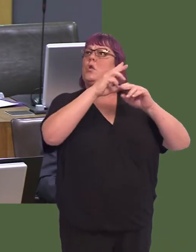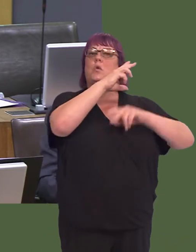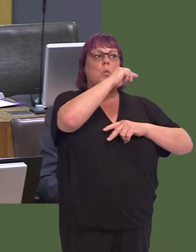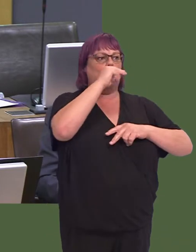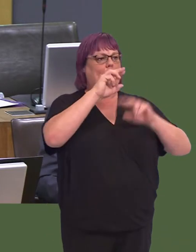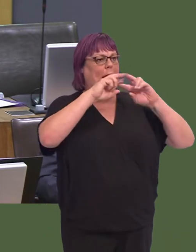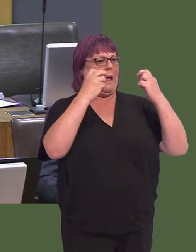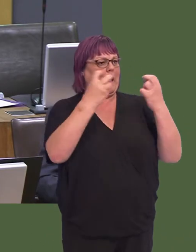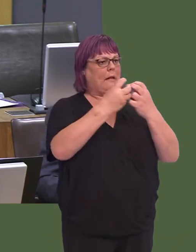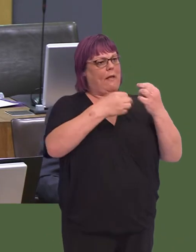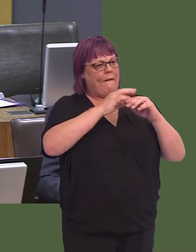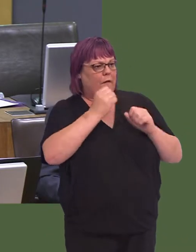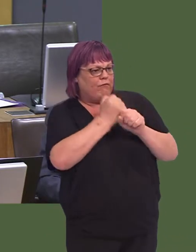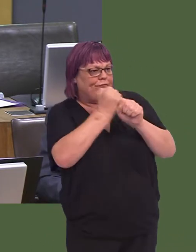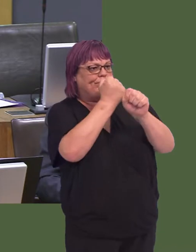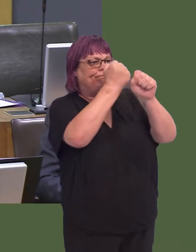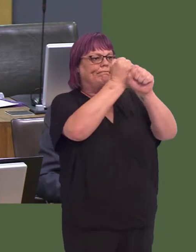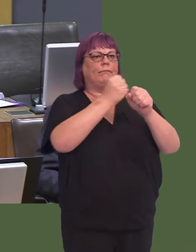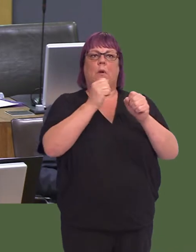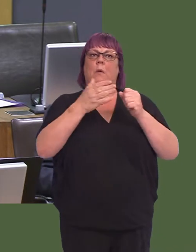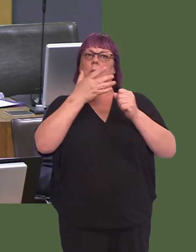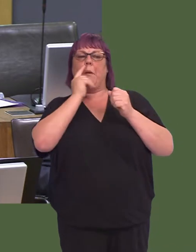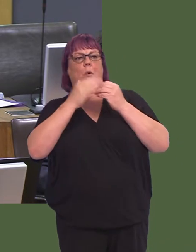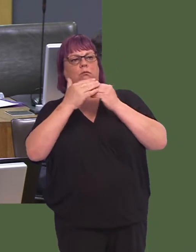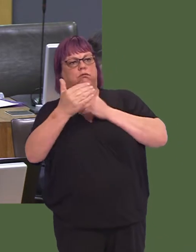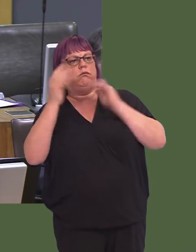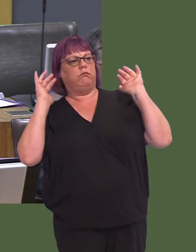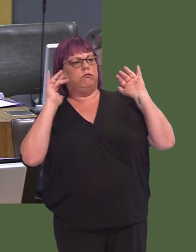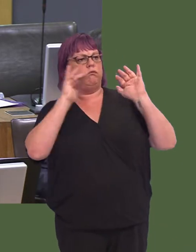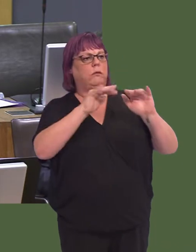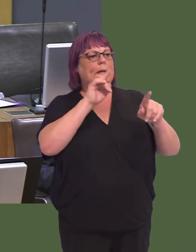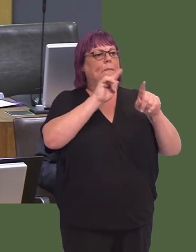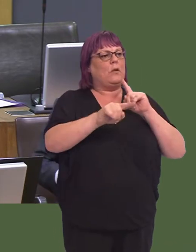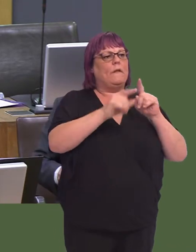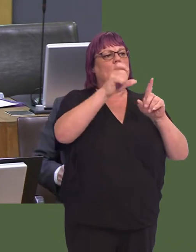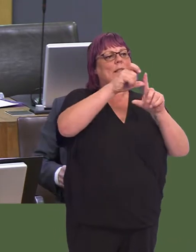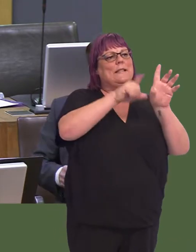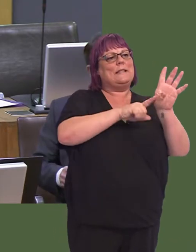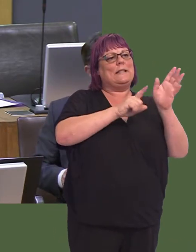an extra attraction to the thousands of people who were expected to flood into the city for the Dylan Thomas centenary celebrations.